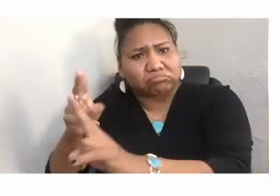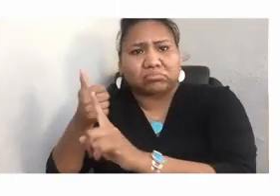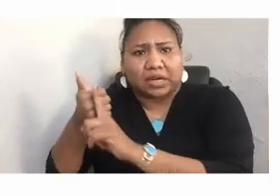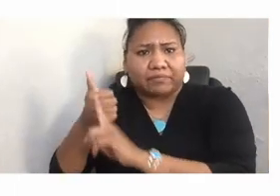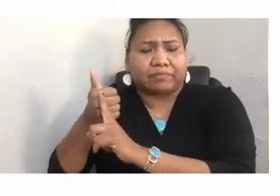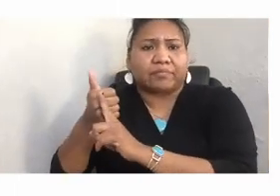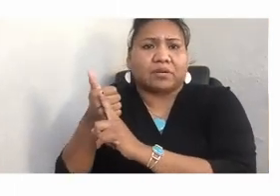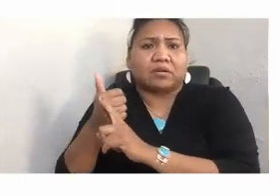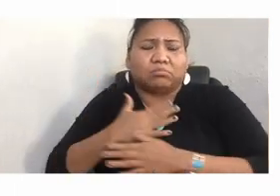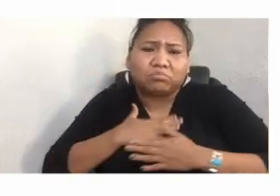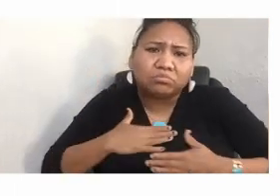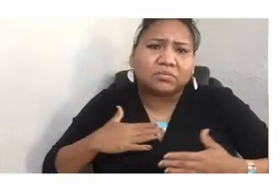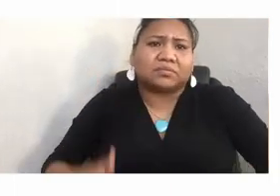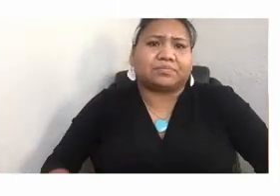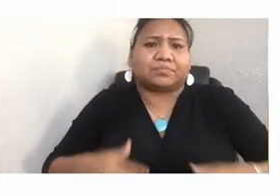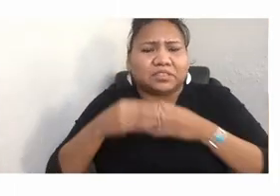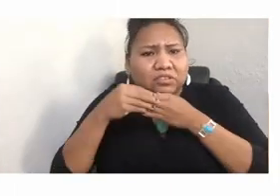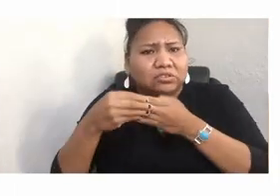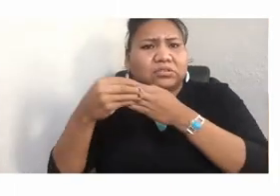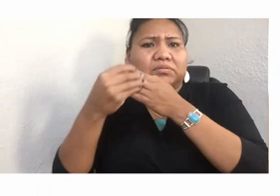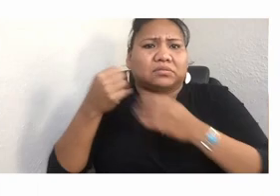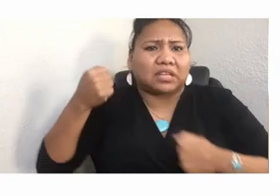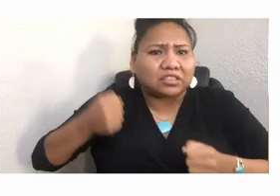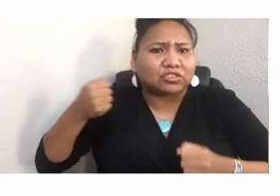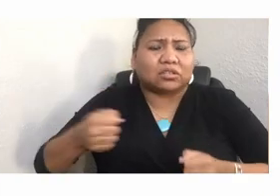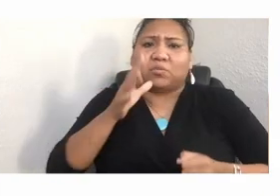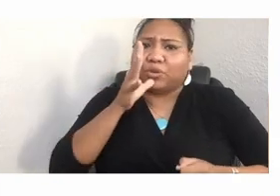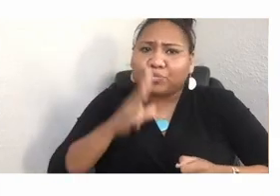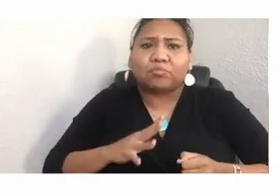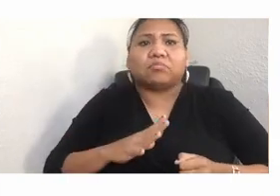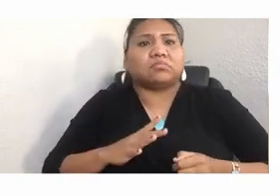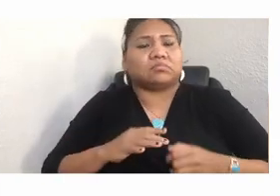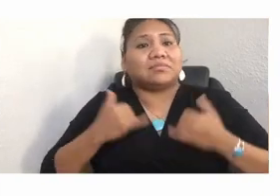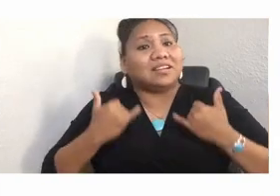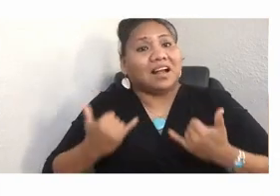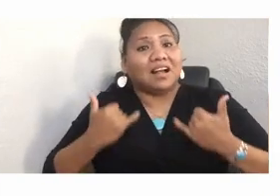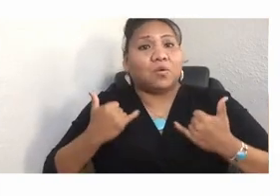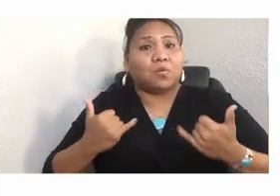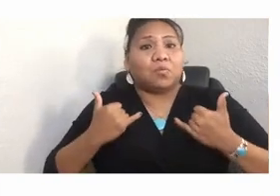Today, more than 150 girls from across seven council fires have gone through this ceremony.